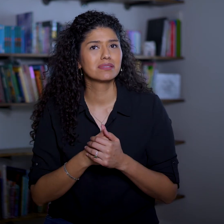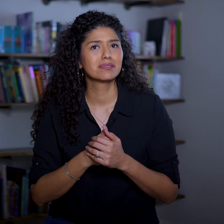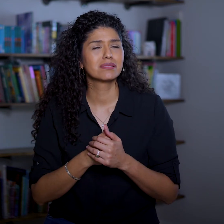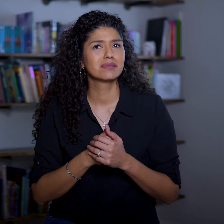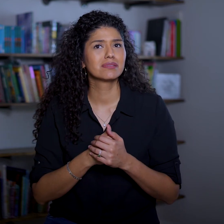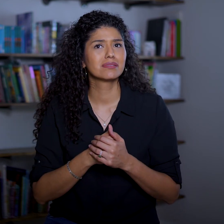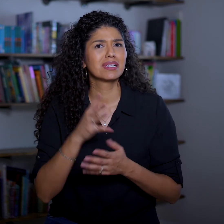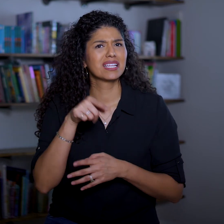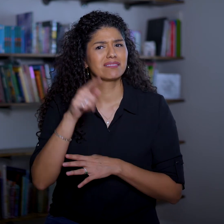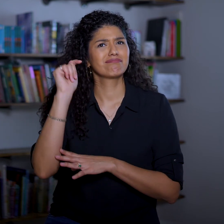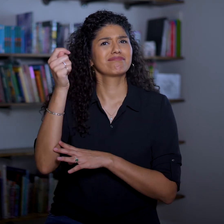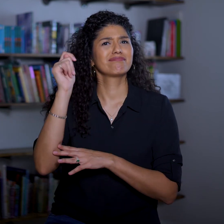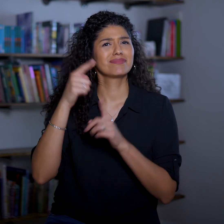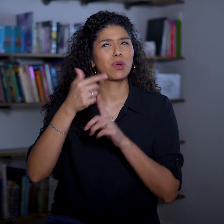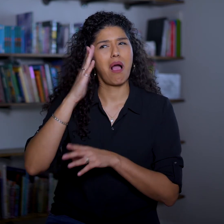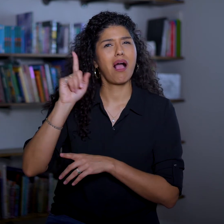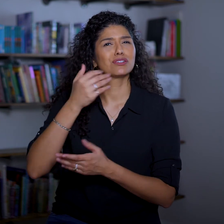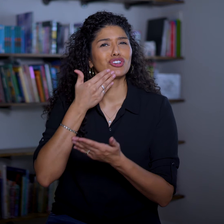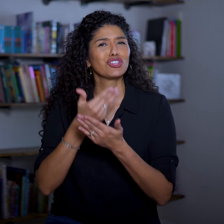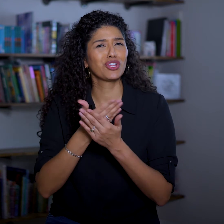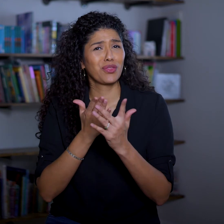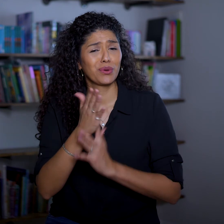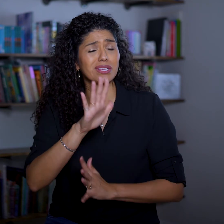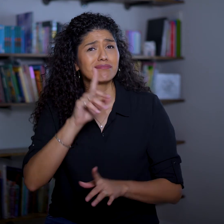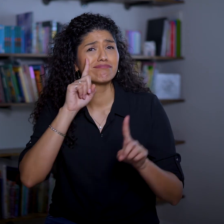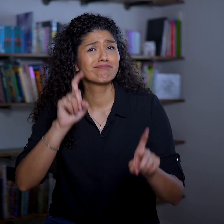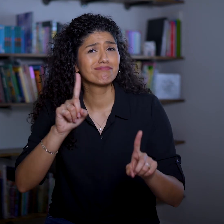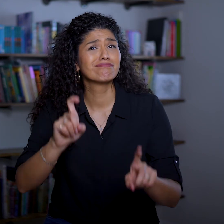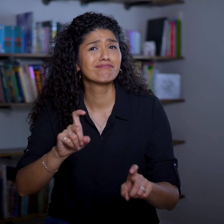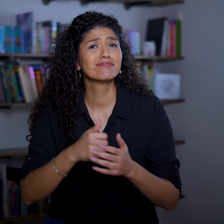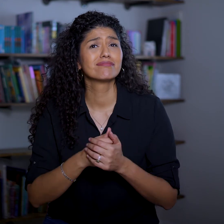He testifies to God’s goodness through his trials.